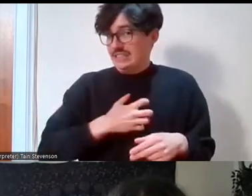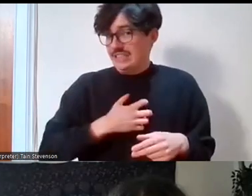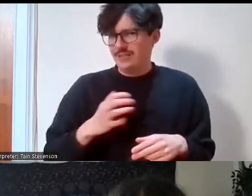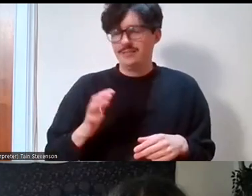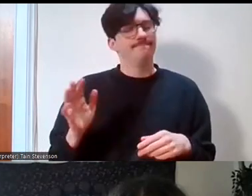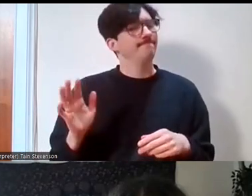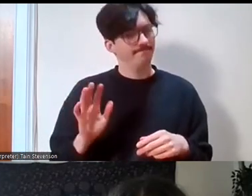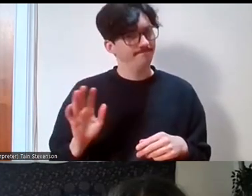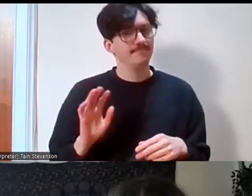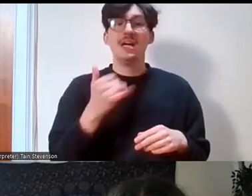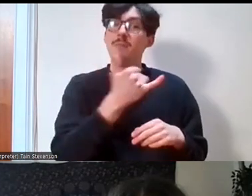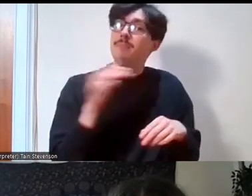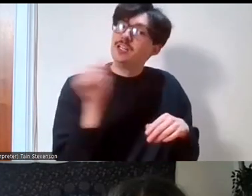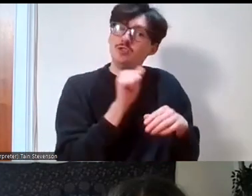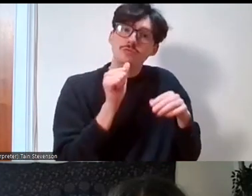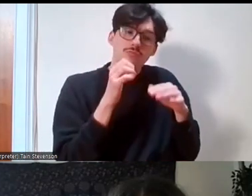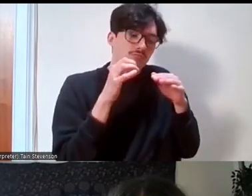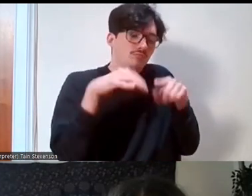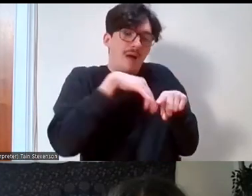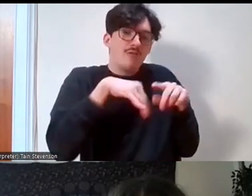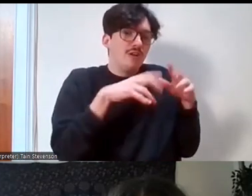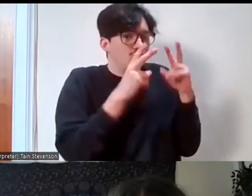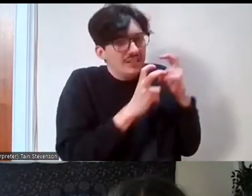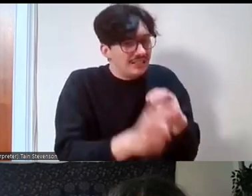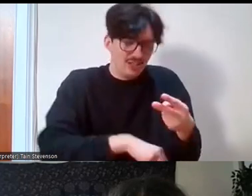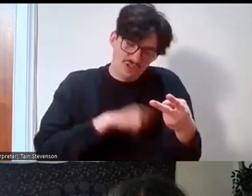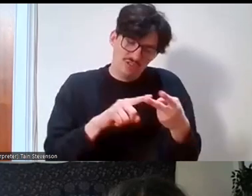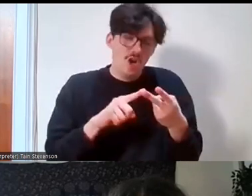Maybe I should have done a bit more research and maybe consulted with more like-minded